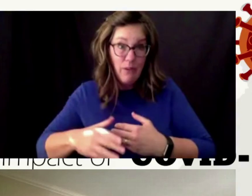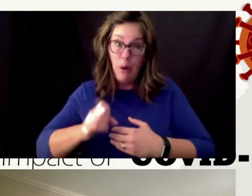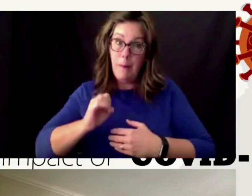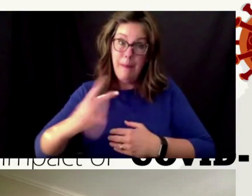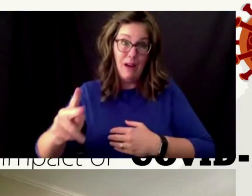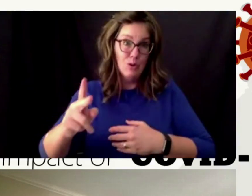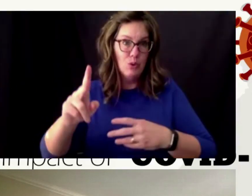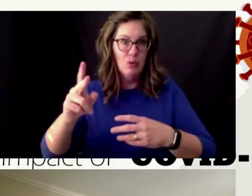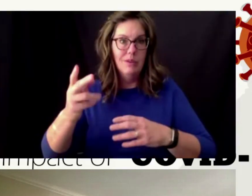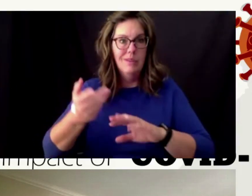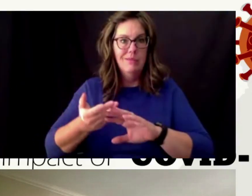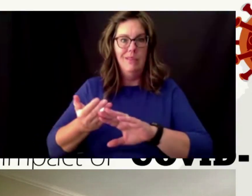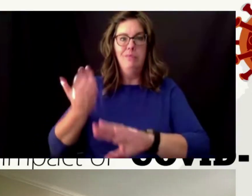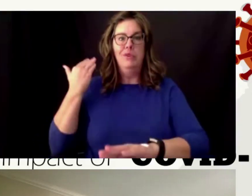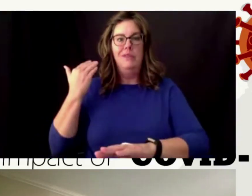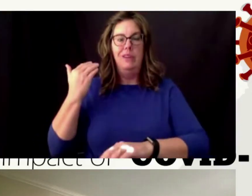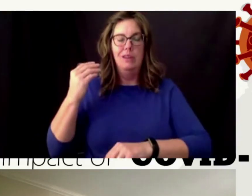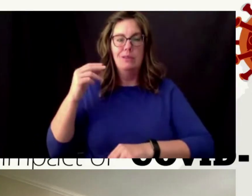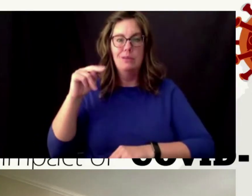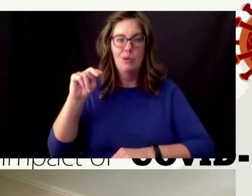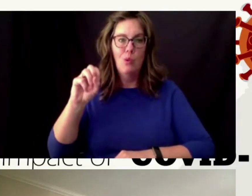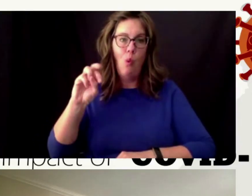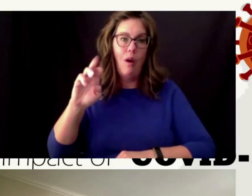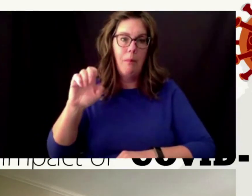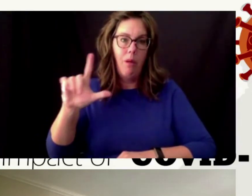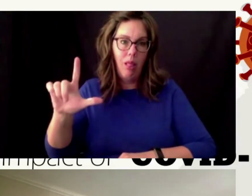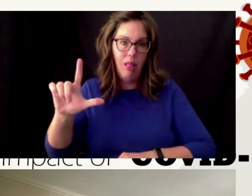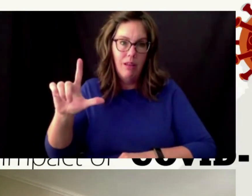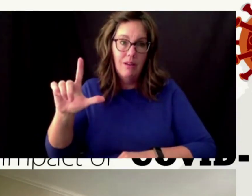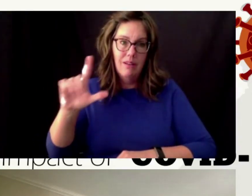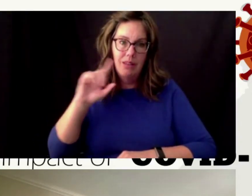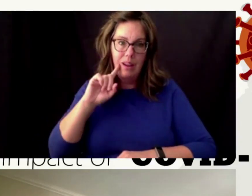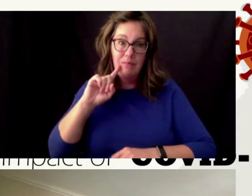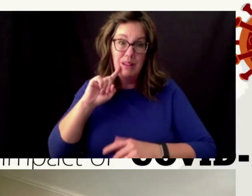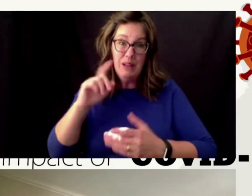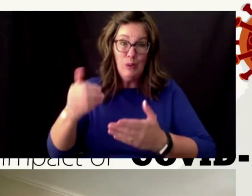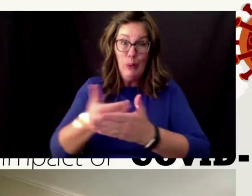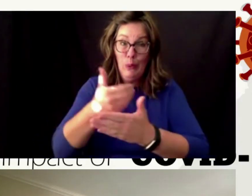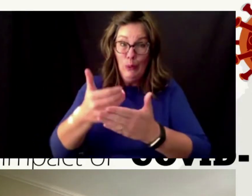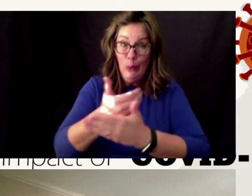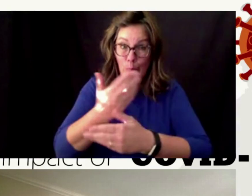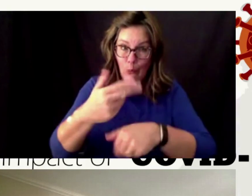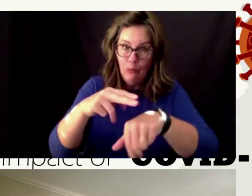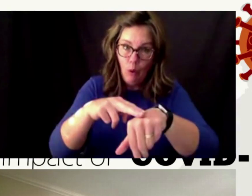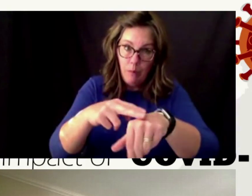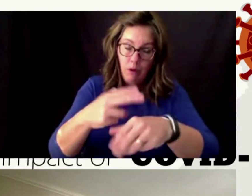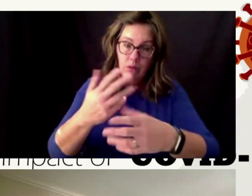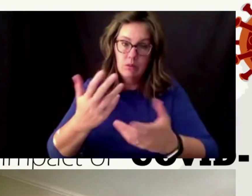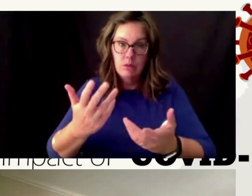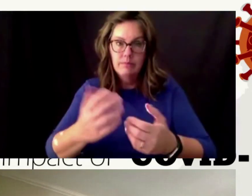we'll have a new normal actually it's not going to end up happening um one question that i saw in the